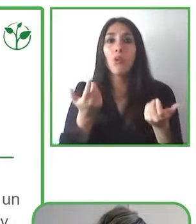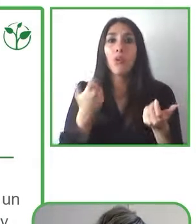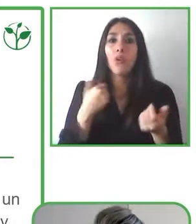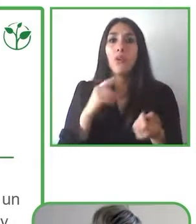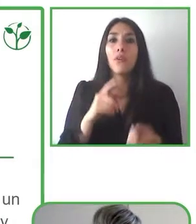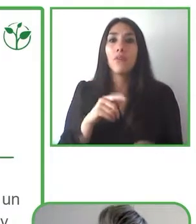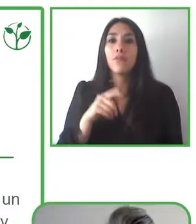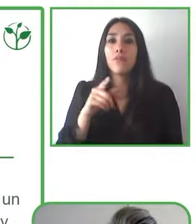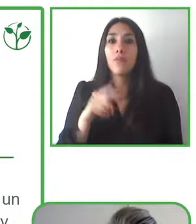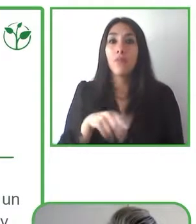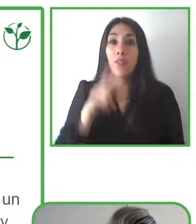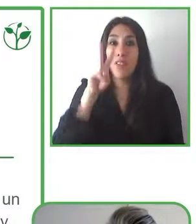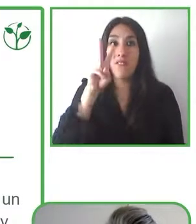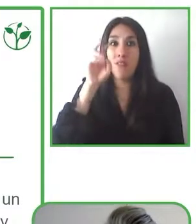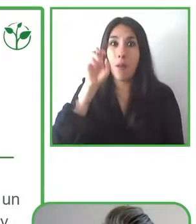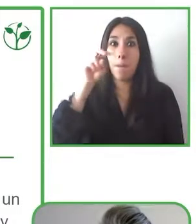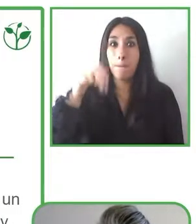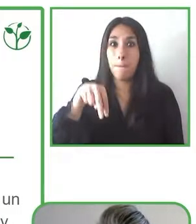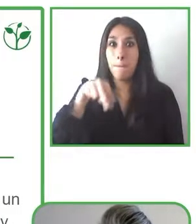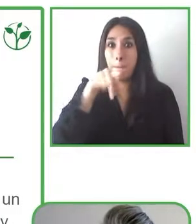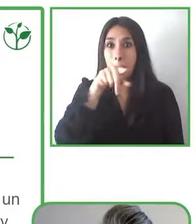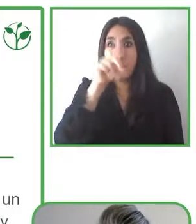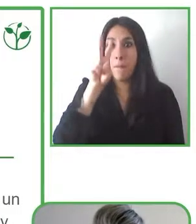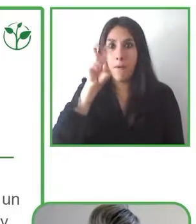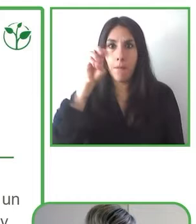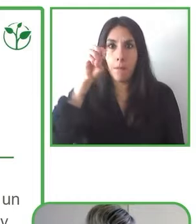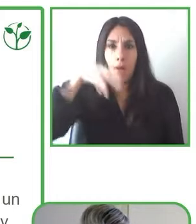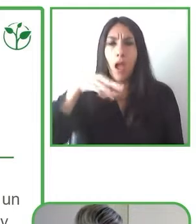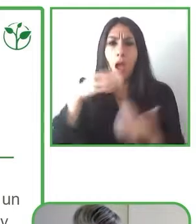What is VEM CA?